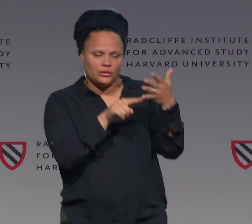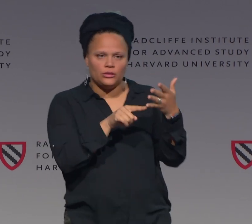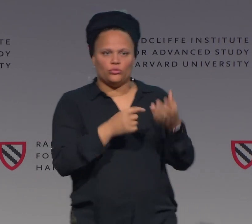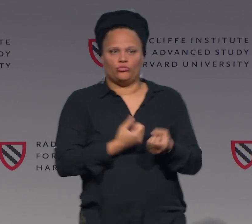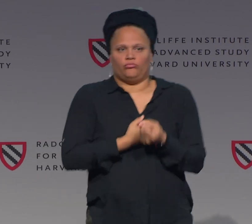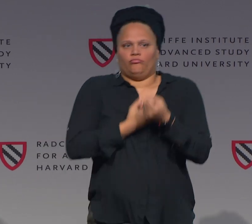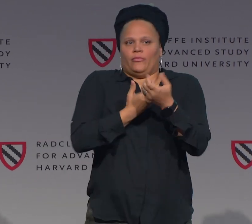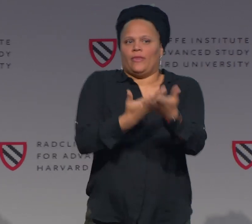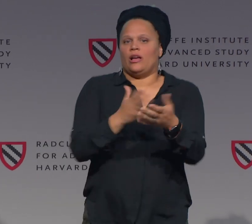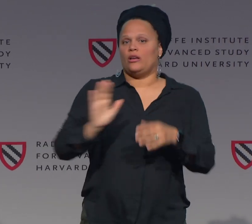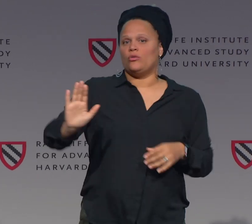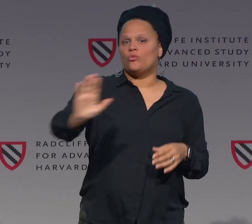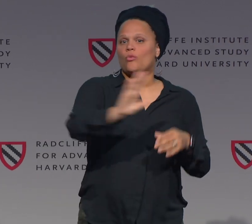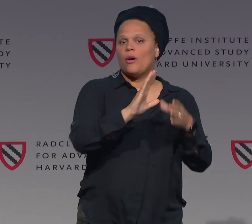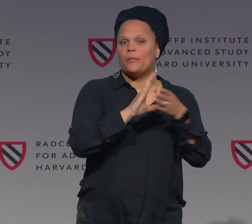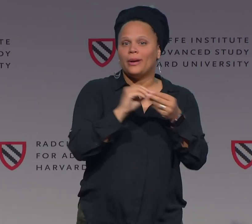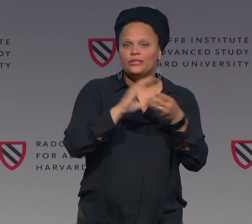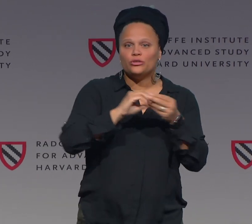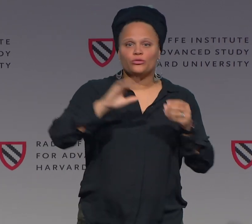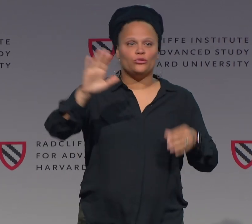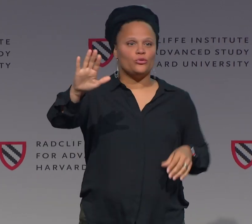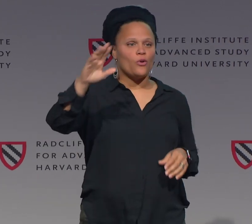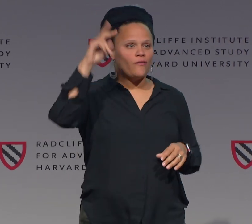And by the selection of those parameters,